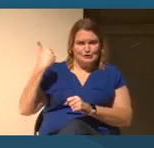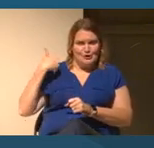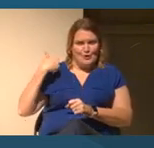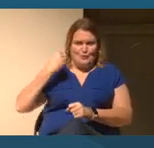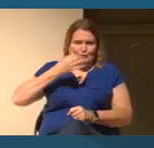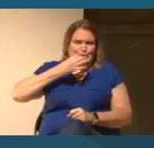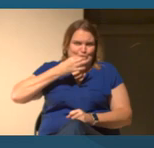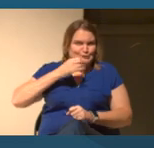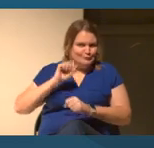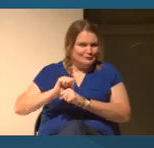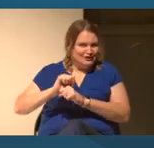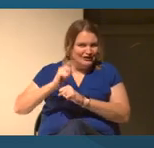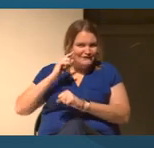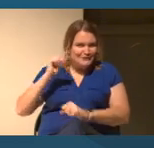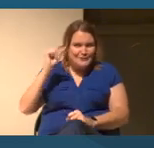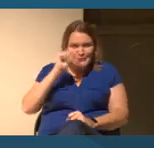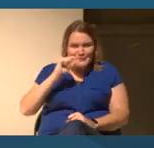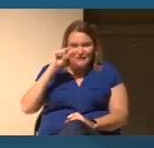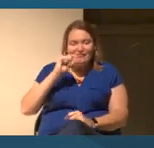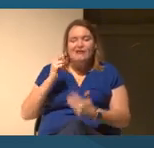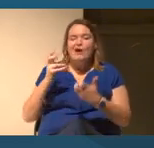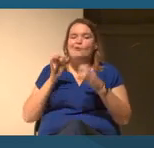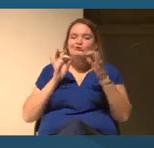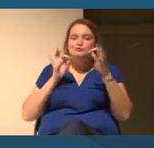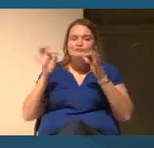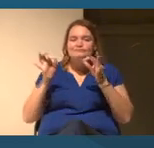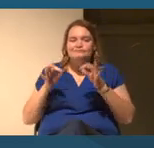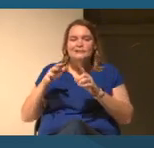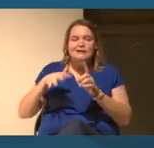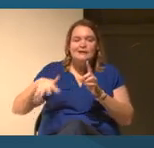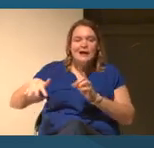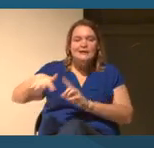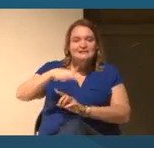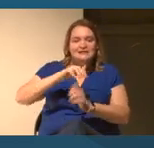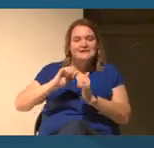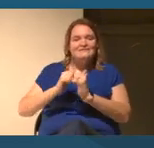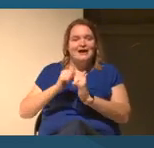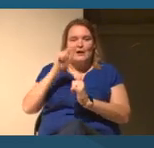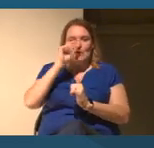And wanted to give you just a little bit of context about how Google has been in this space.